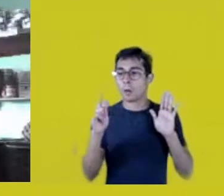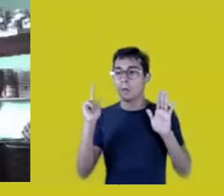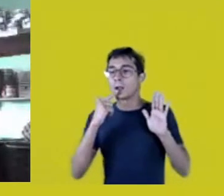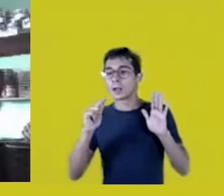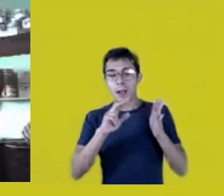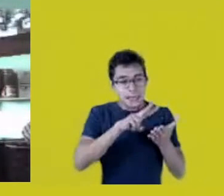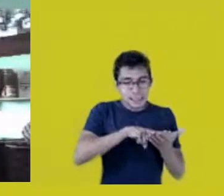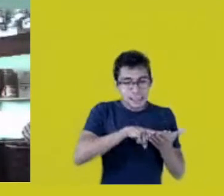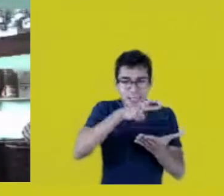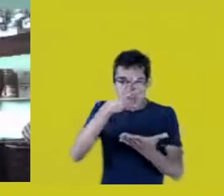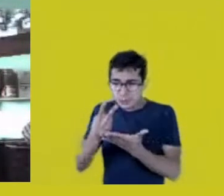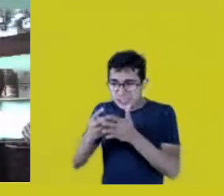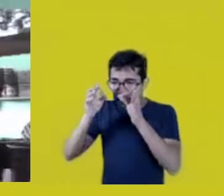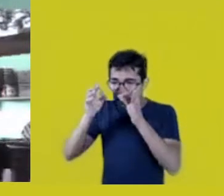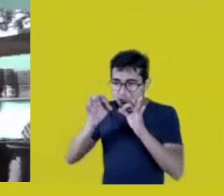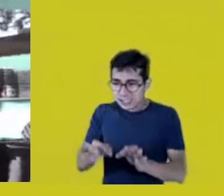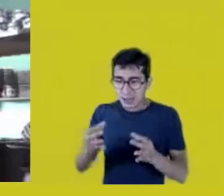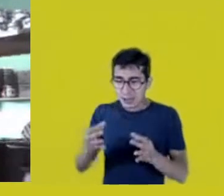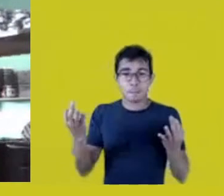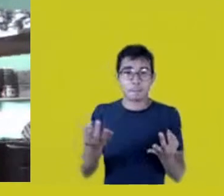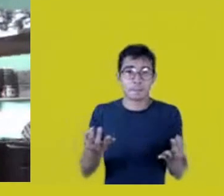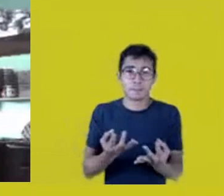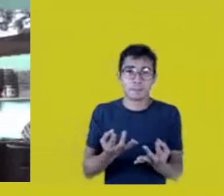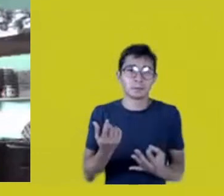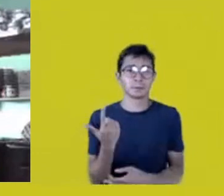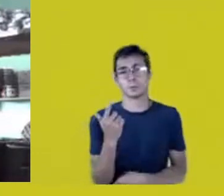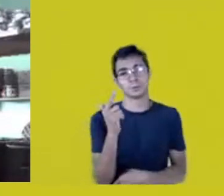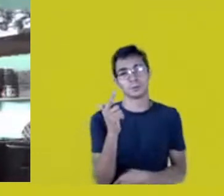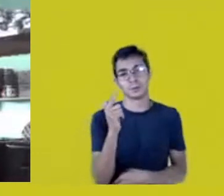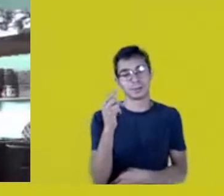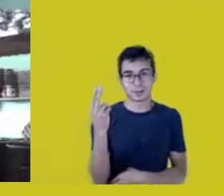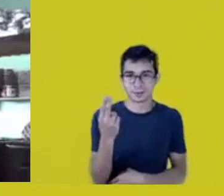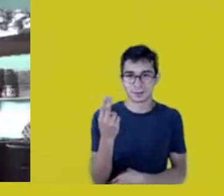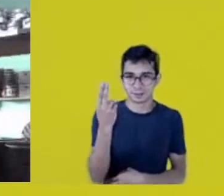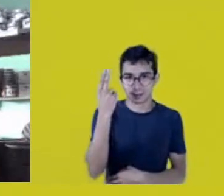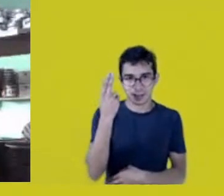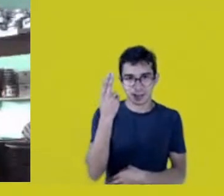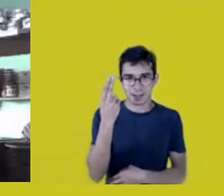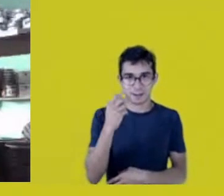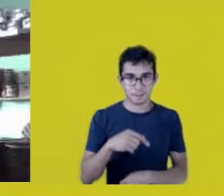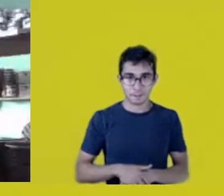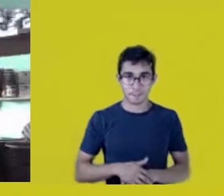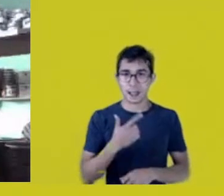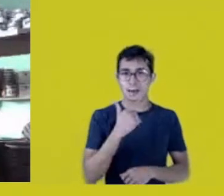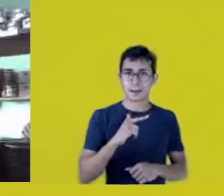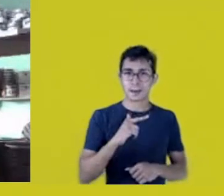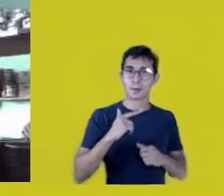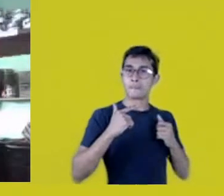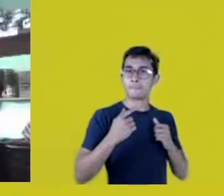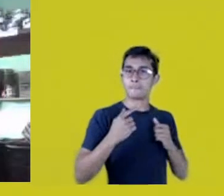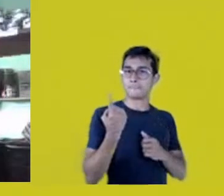In our language, we understand it perfectly, but translating it into Portuguese is the biggest challenge